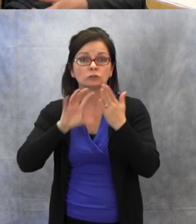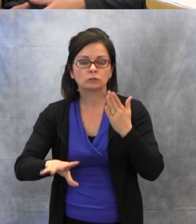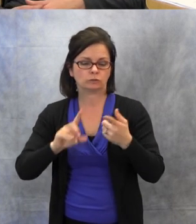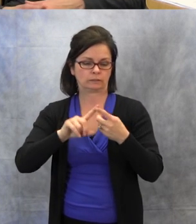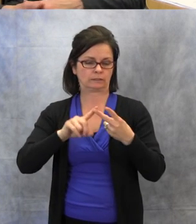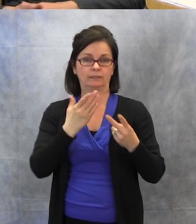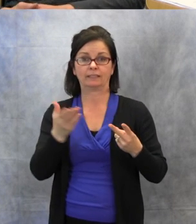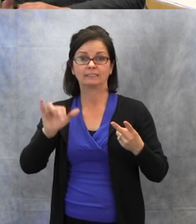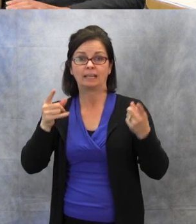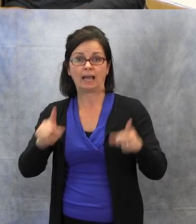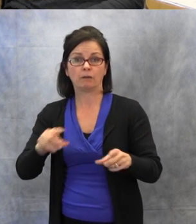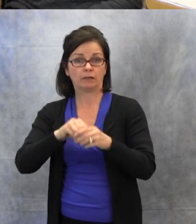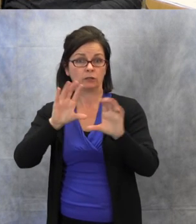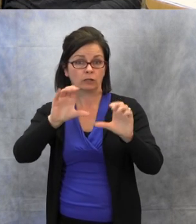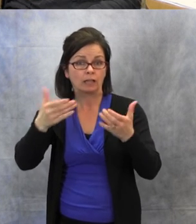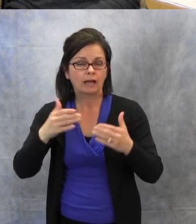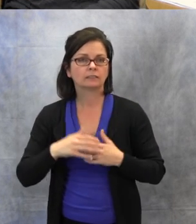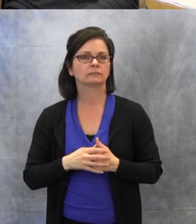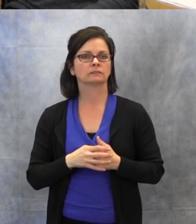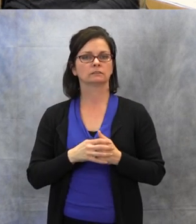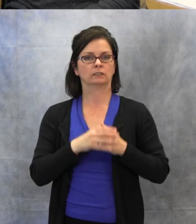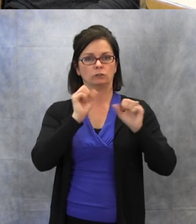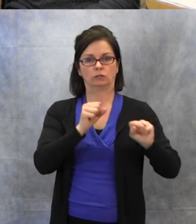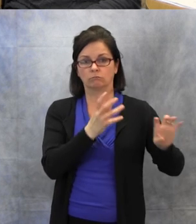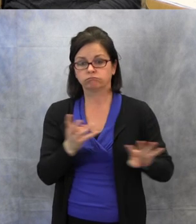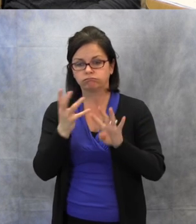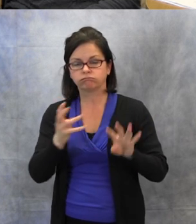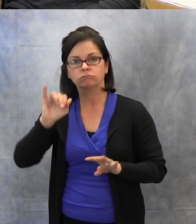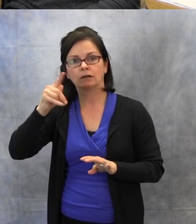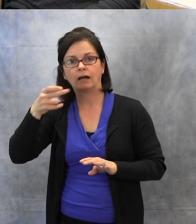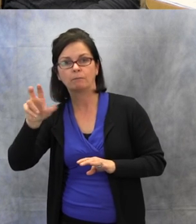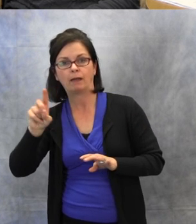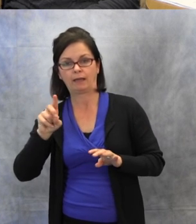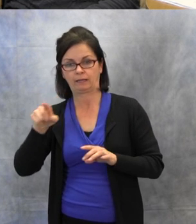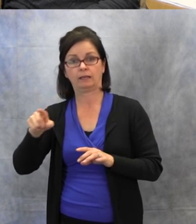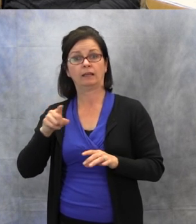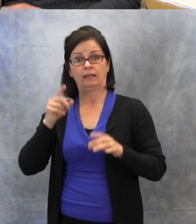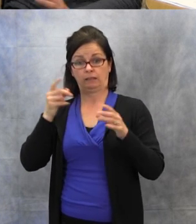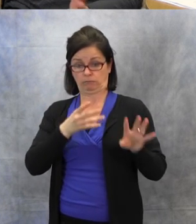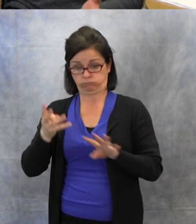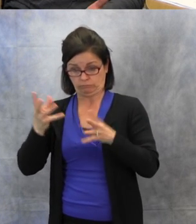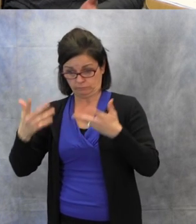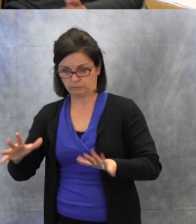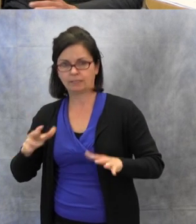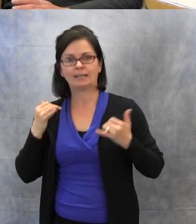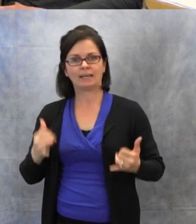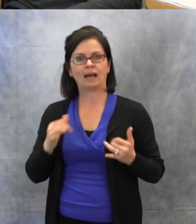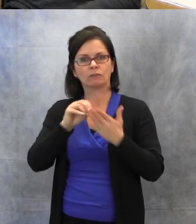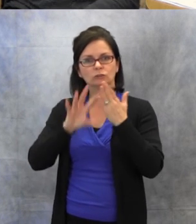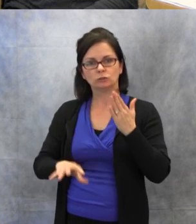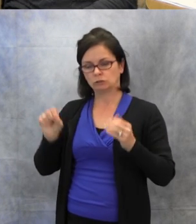a book out of that. That's helpful or you could use pictures related to whatever theme you're teaching,